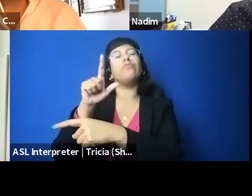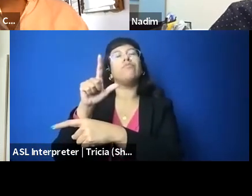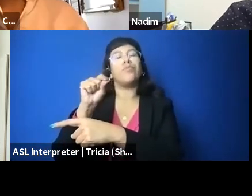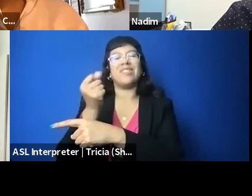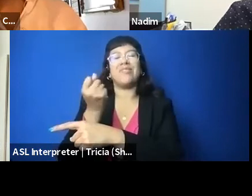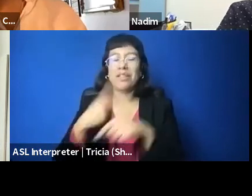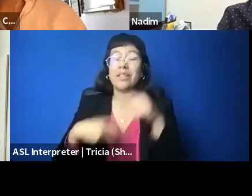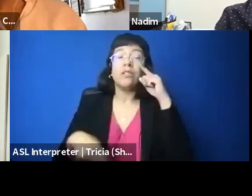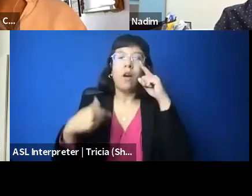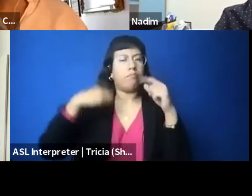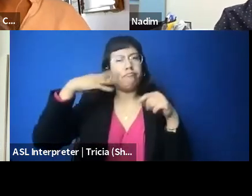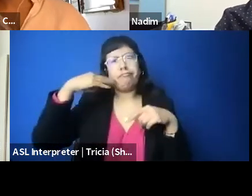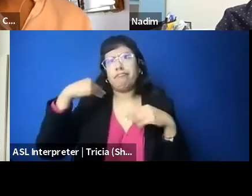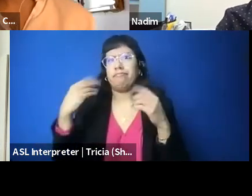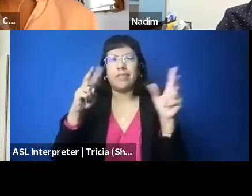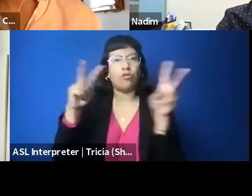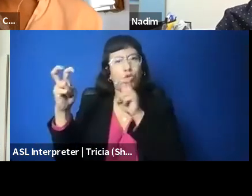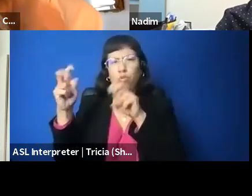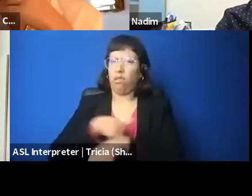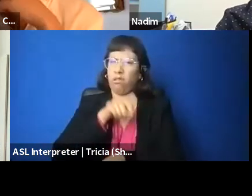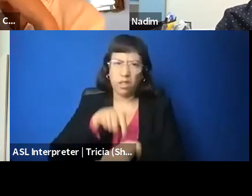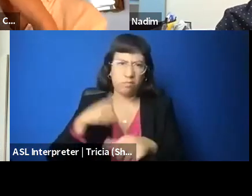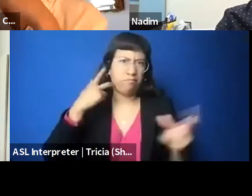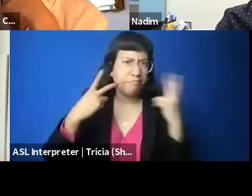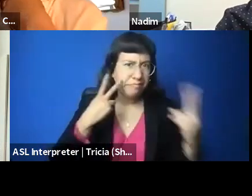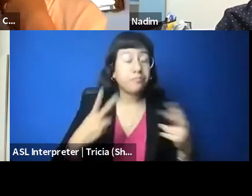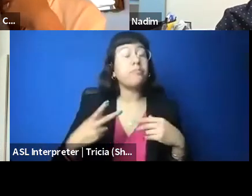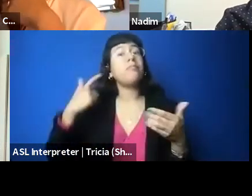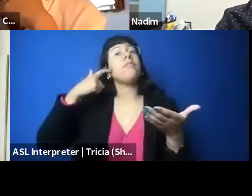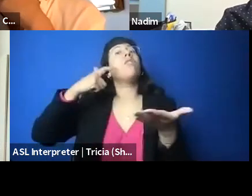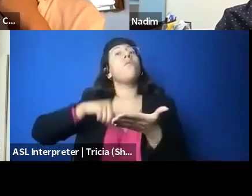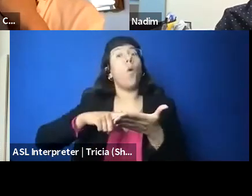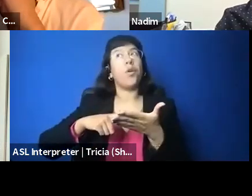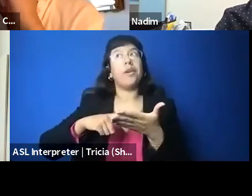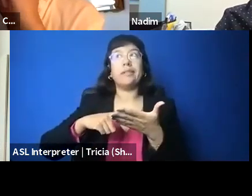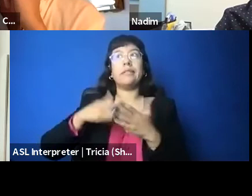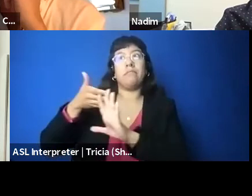So, what I've really noticed in the past, you know, since May, some things that have changed here